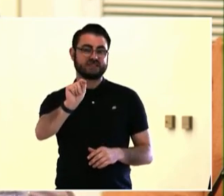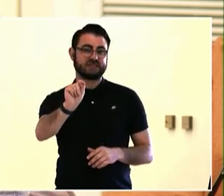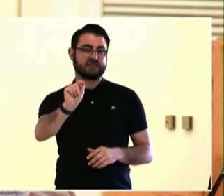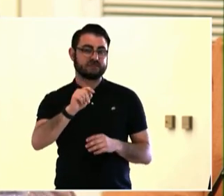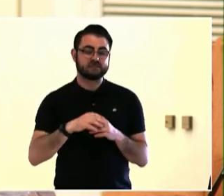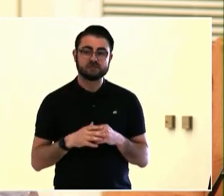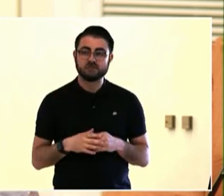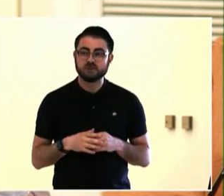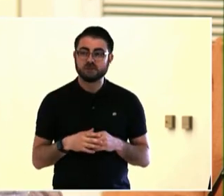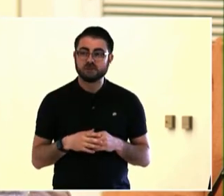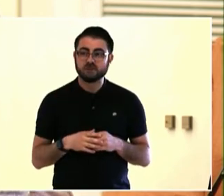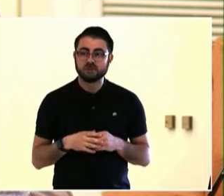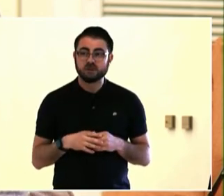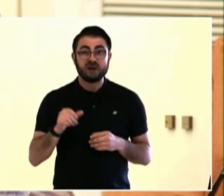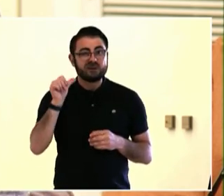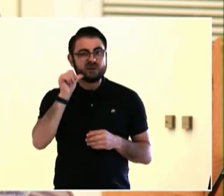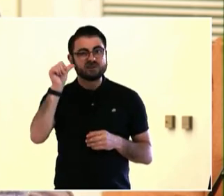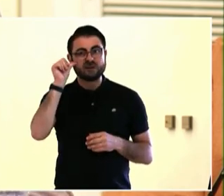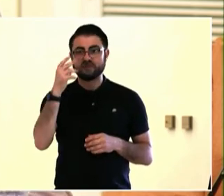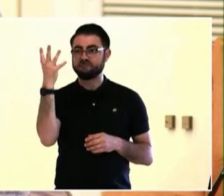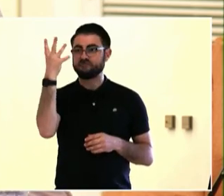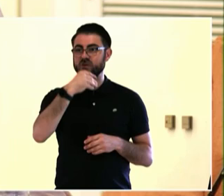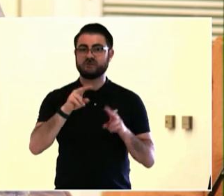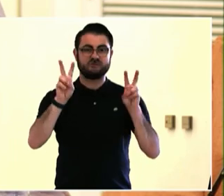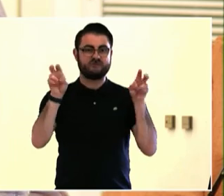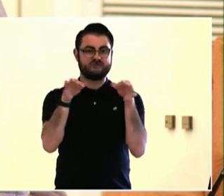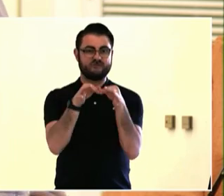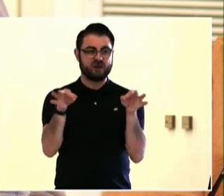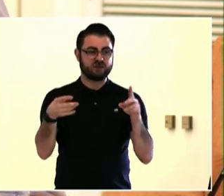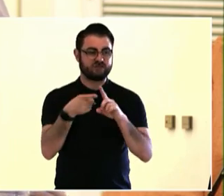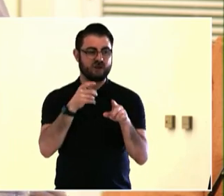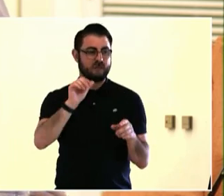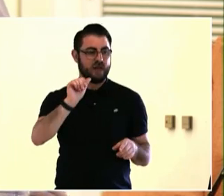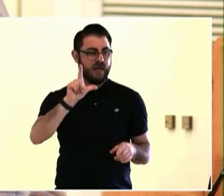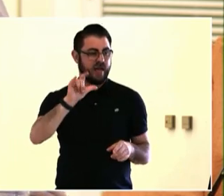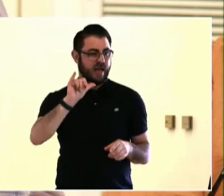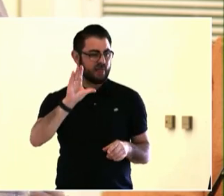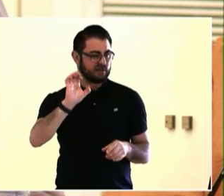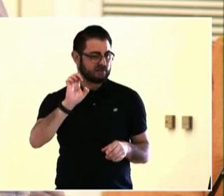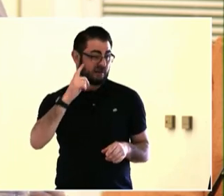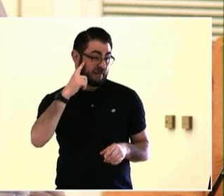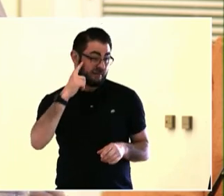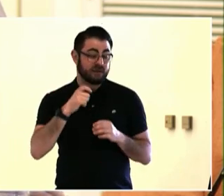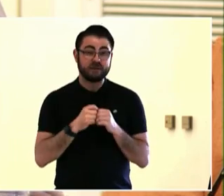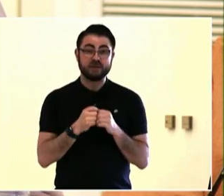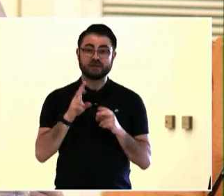Thank you. And I thought about the government not being in this space.